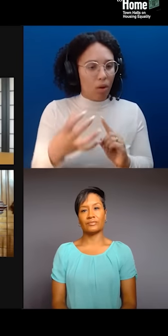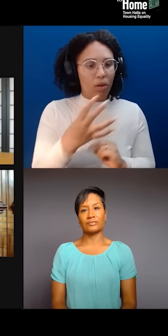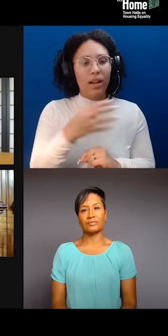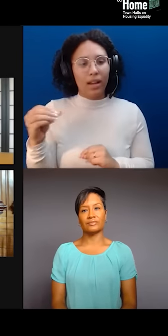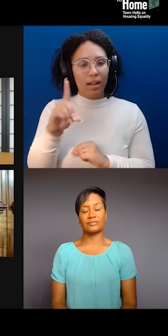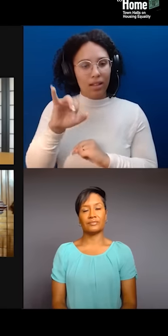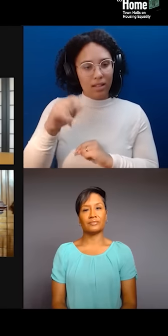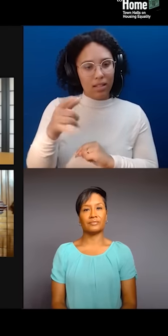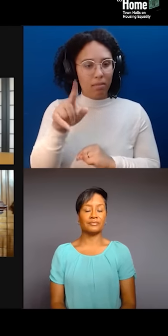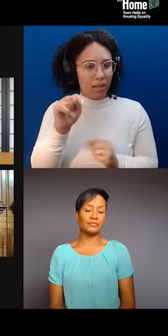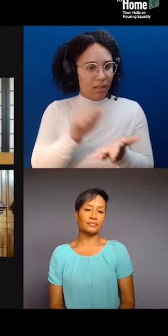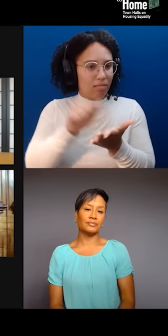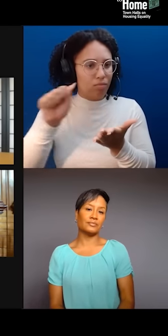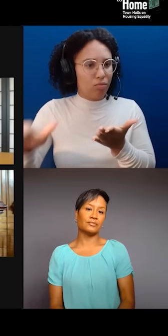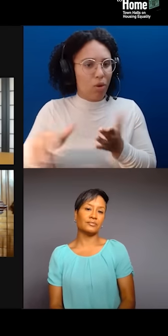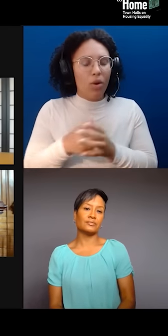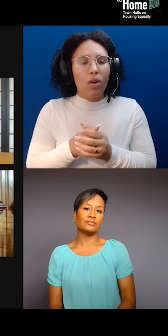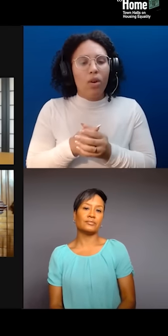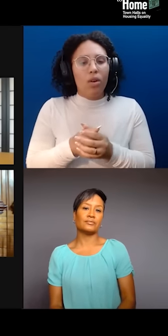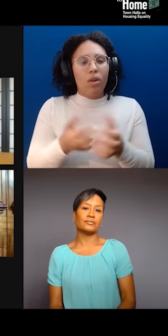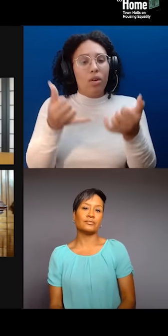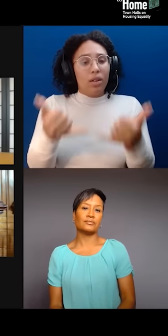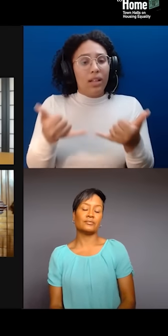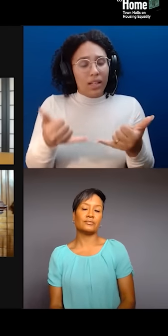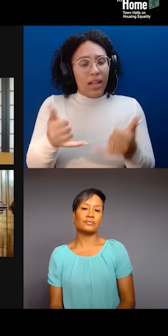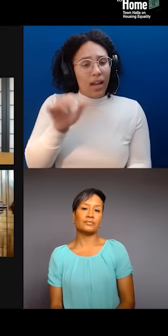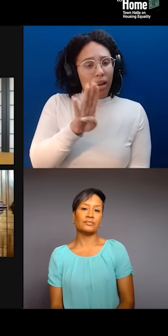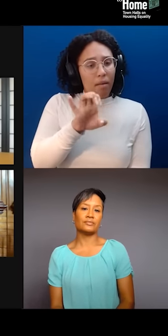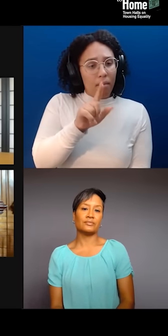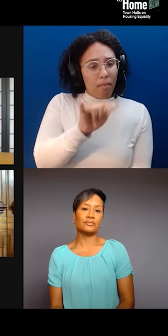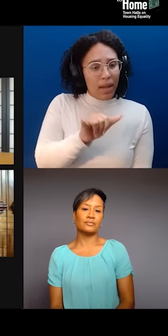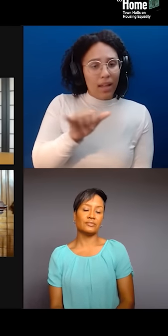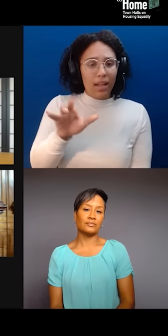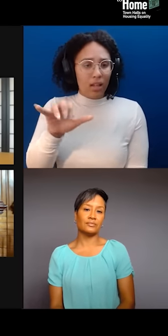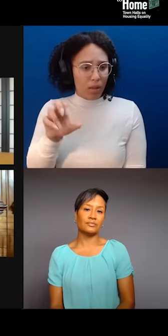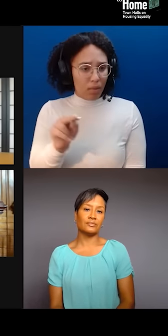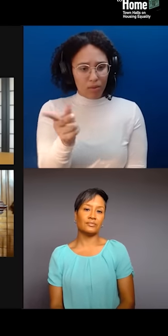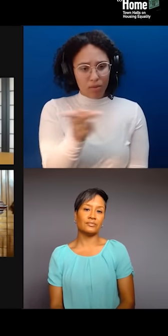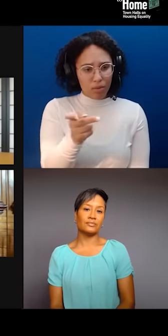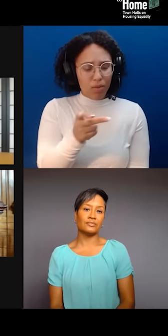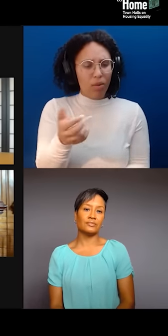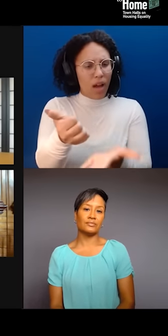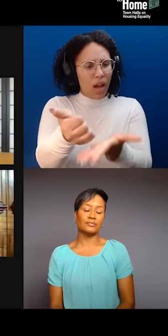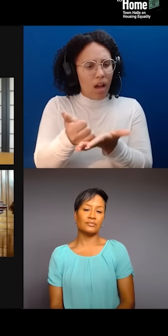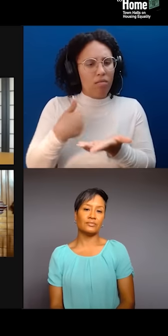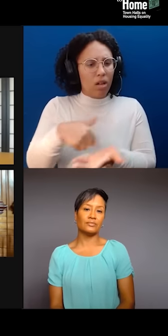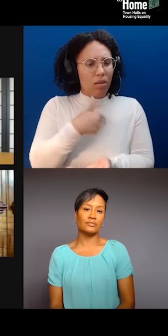help us please understand the situations where you are. You've both co-created powerful organizations and movements